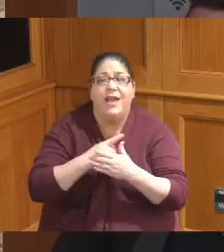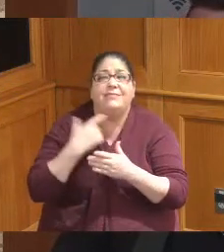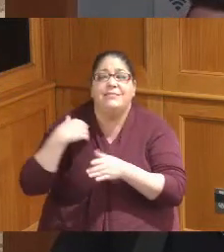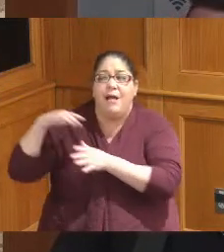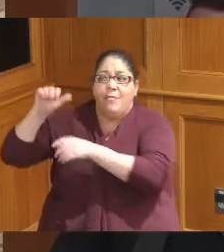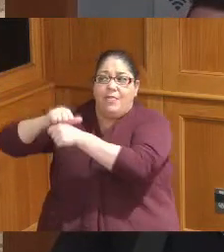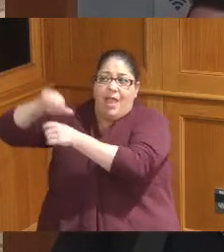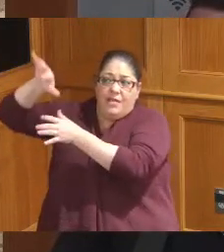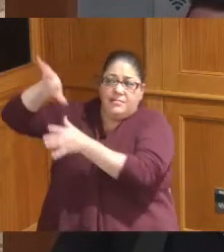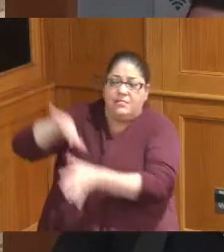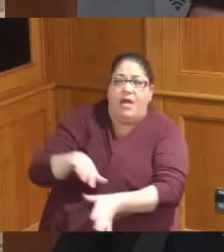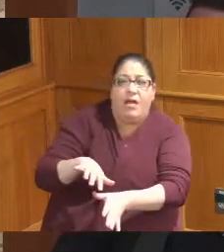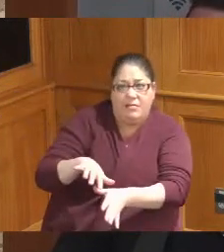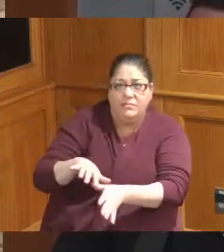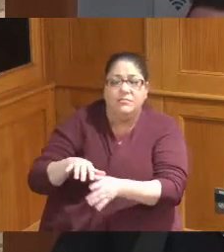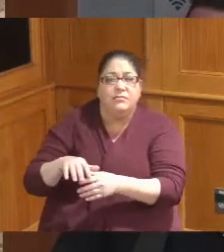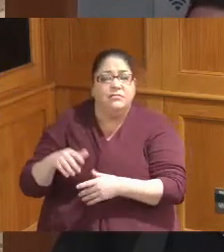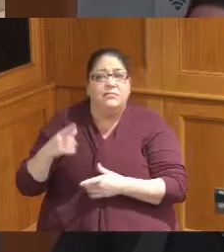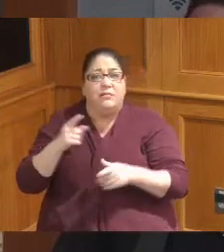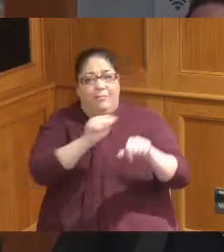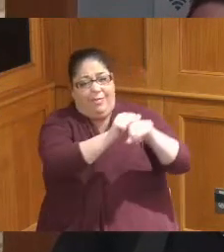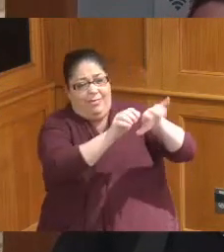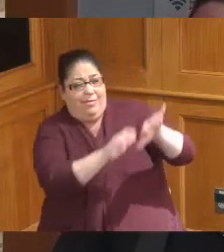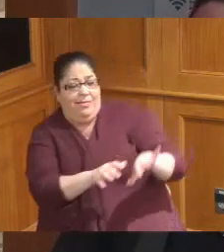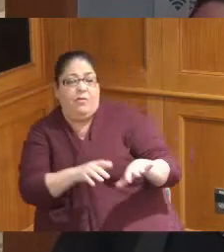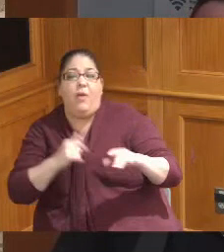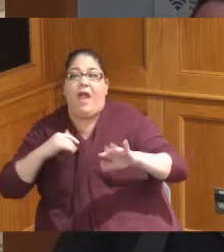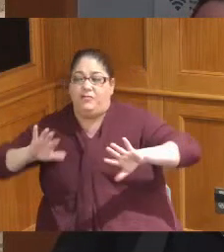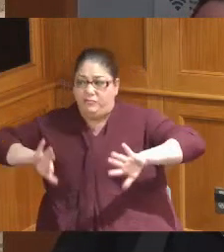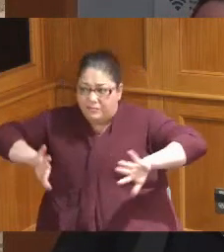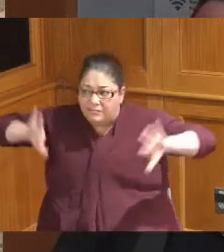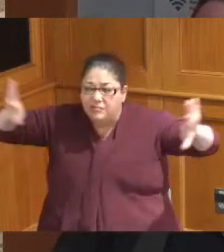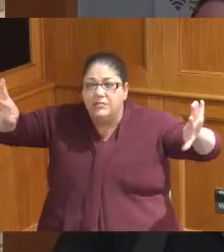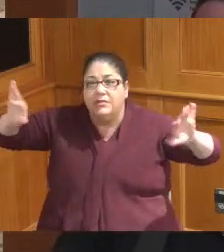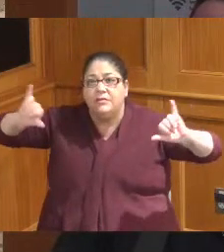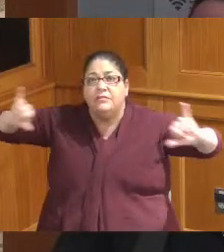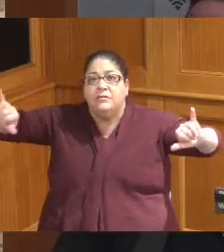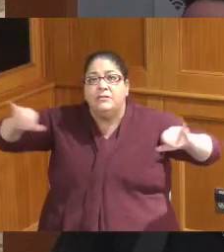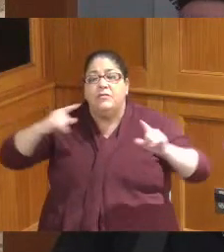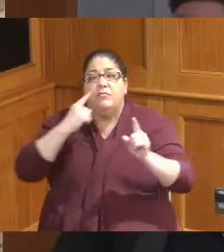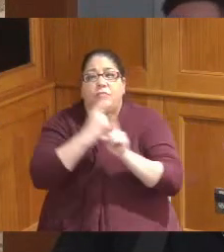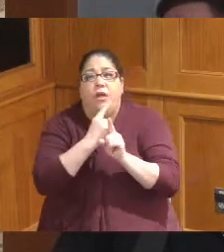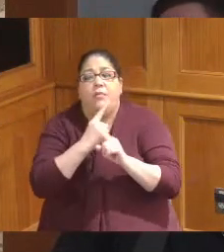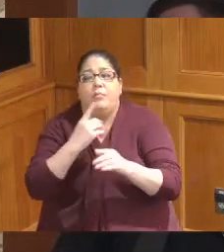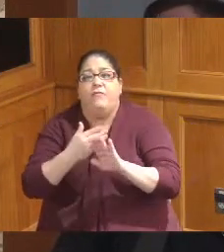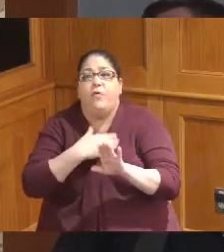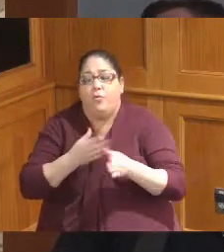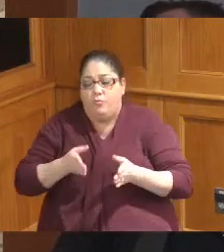correct before we can make a major improvements to the road servicing project so that's a total